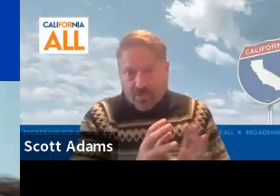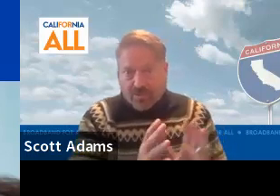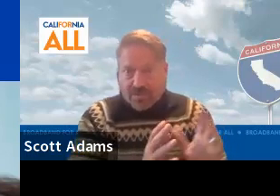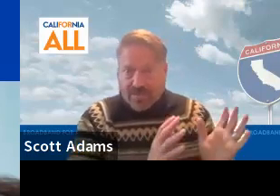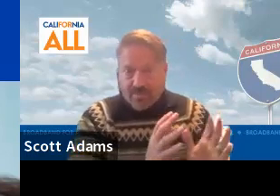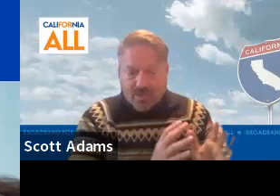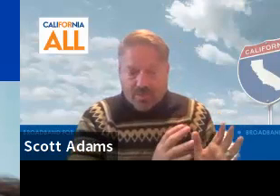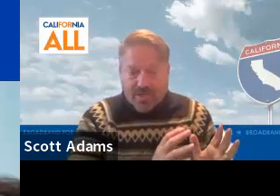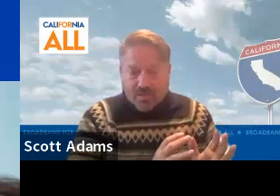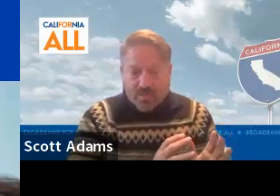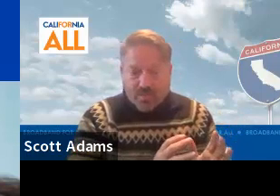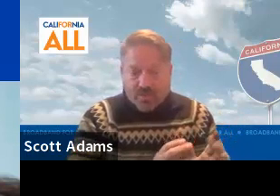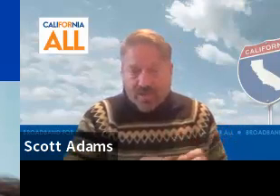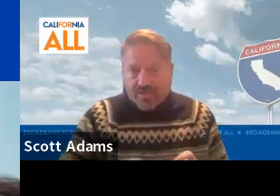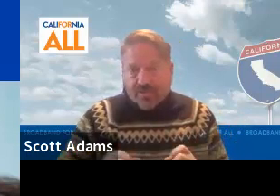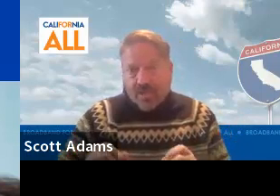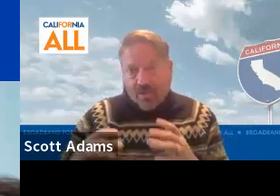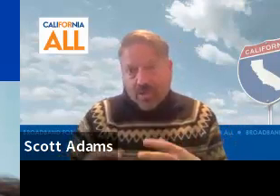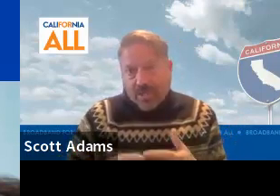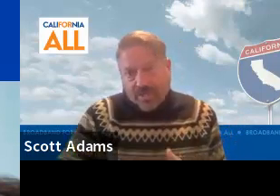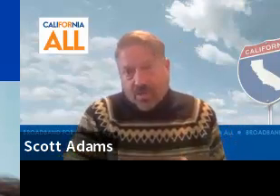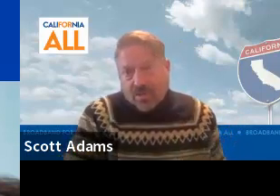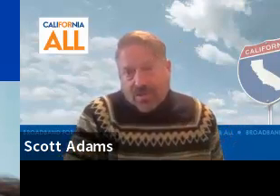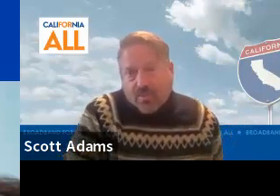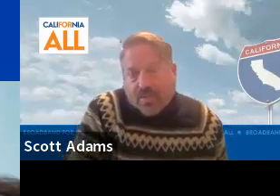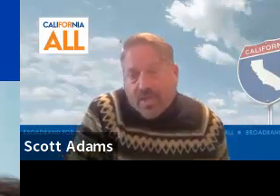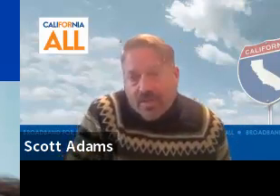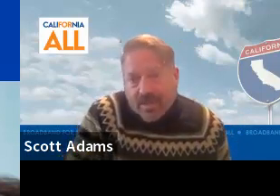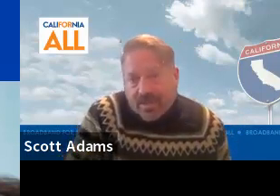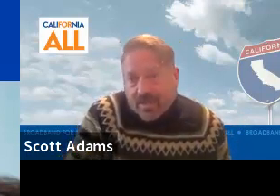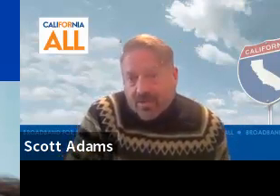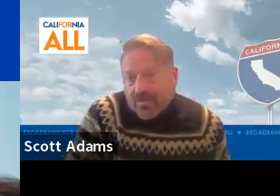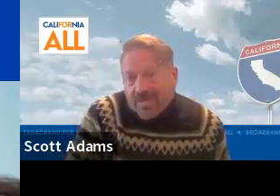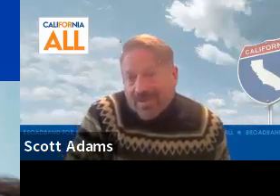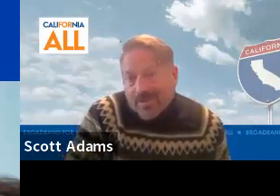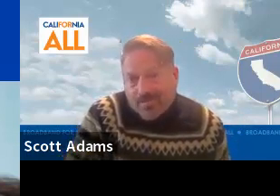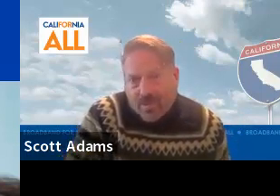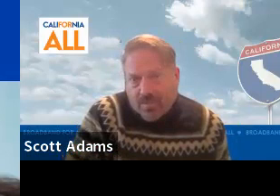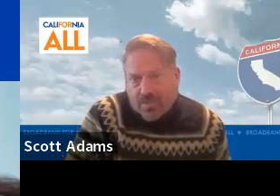So the state Middle Mile program is working concurrently with another, you know, almost